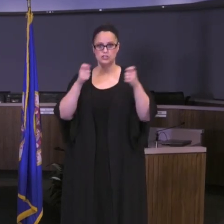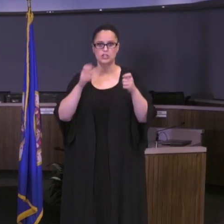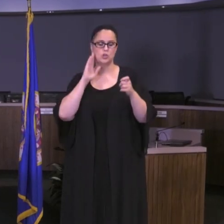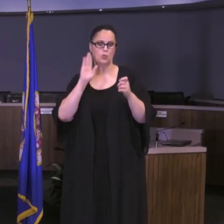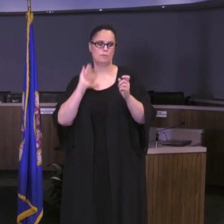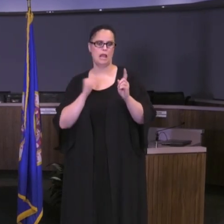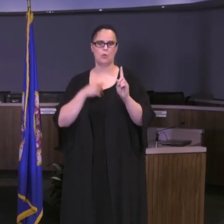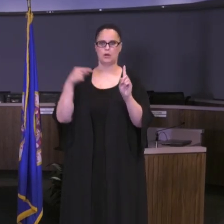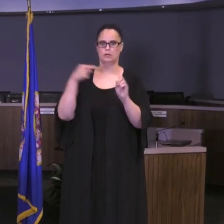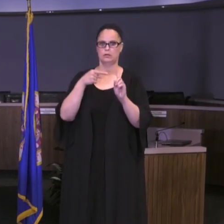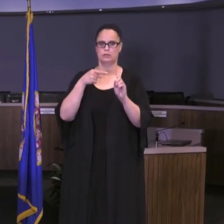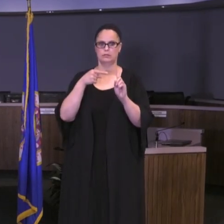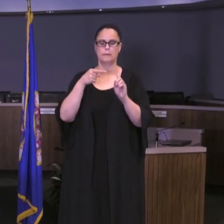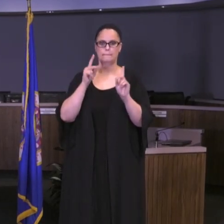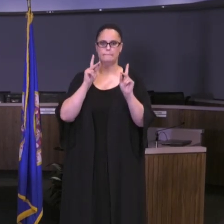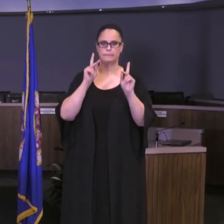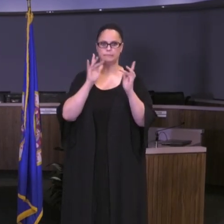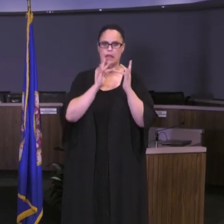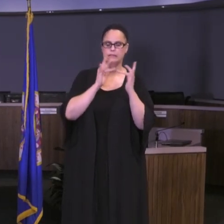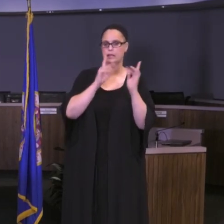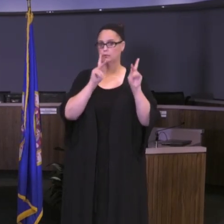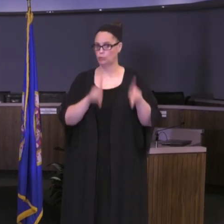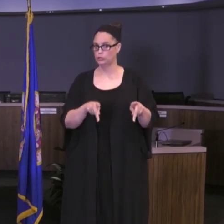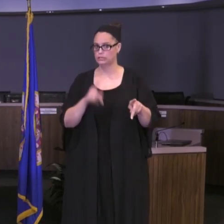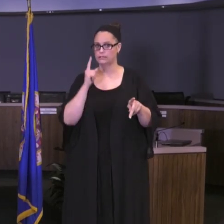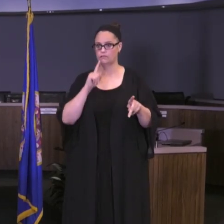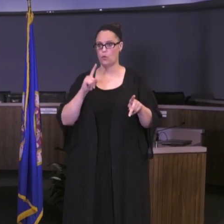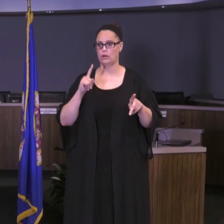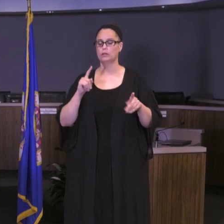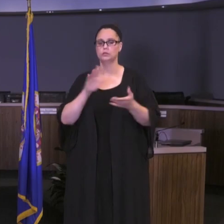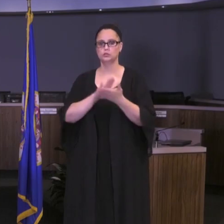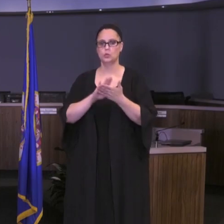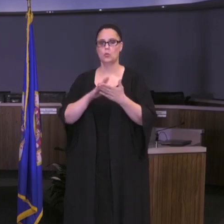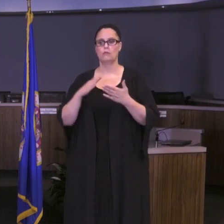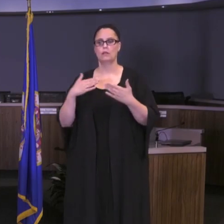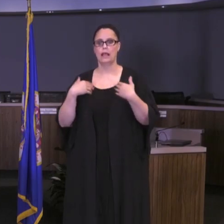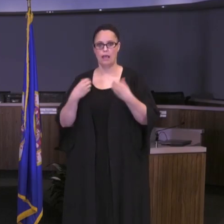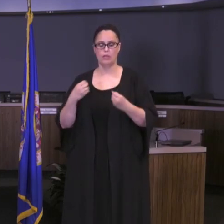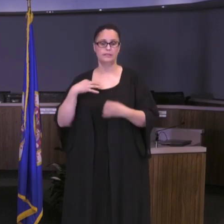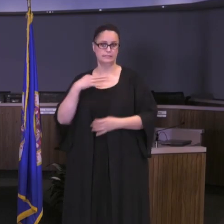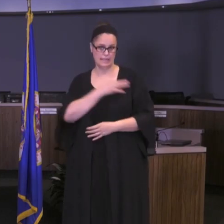in conjunction with school health staff. The communication around this is going to be incredibly